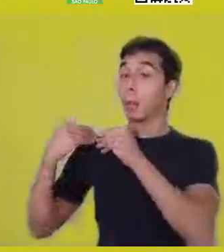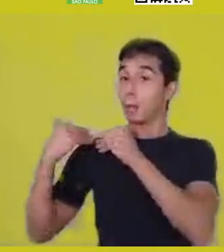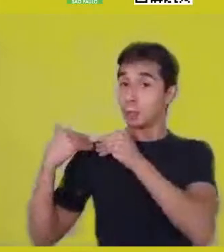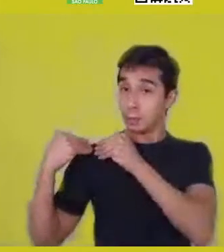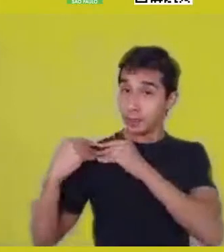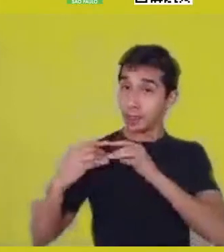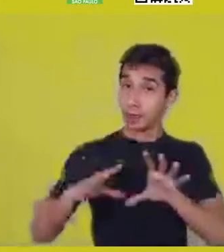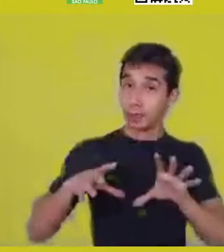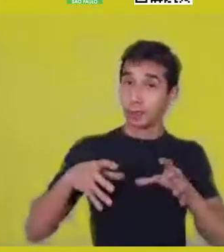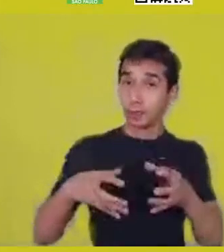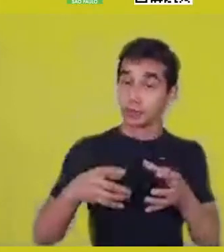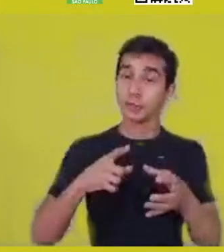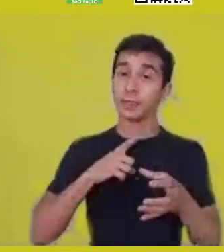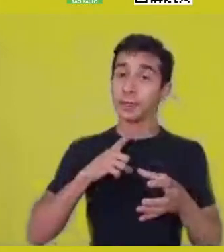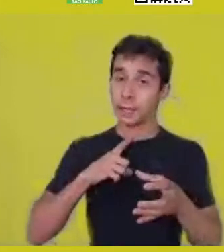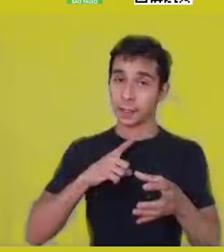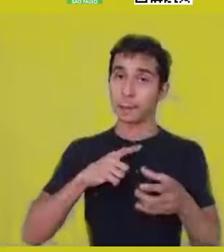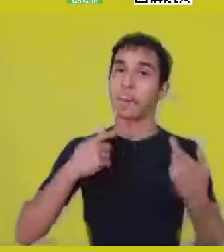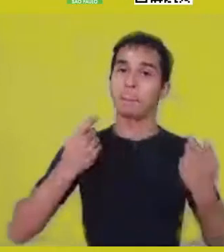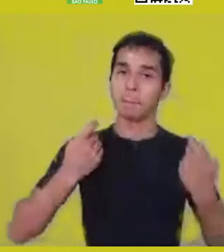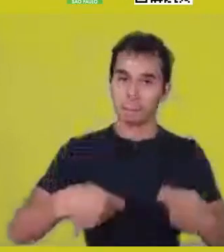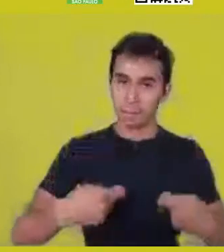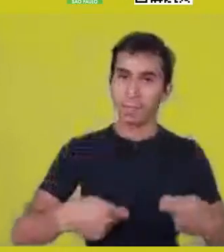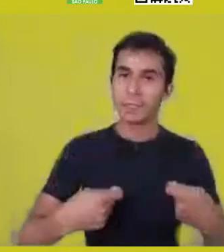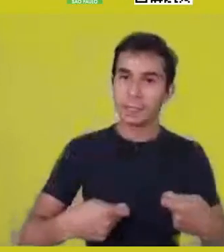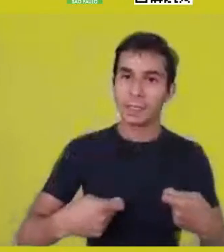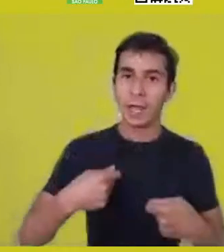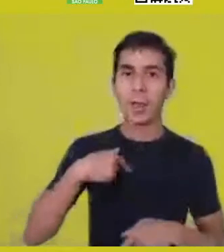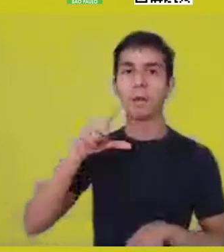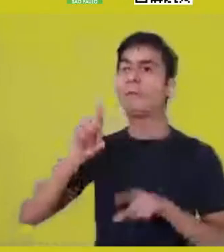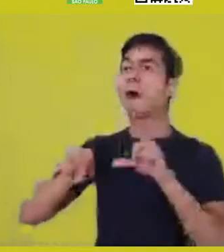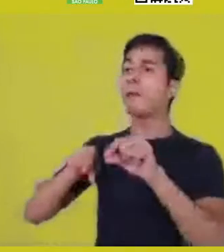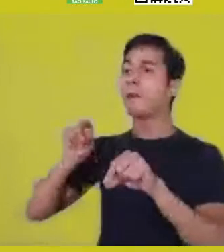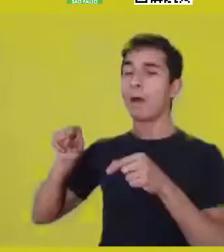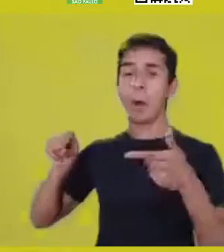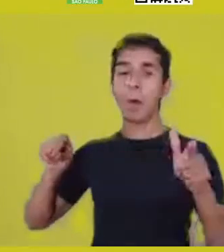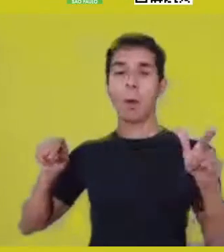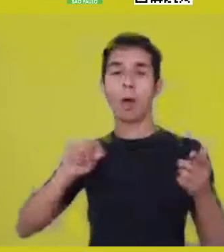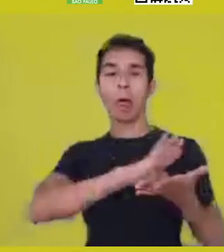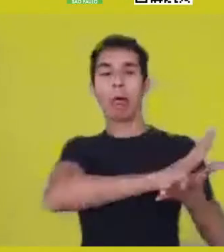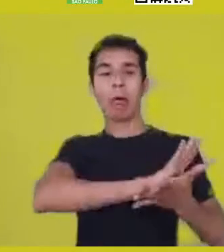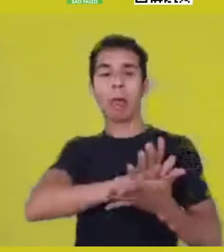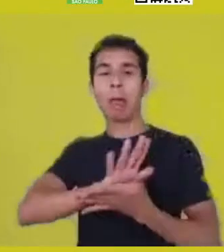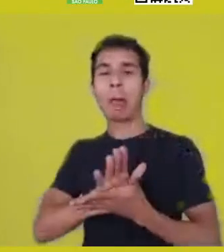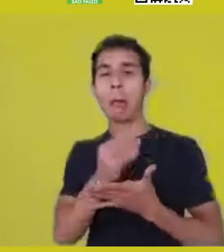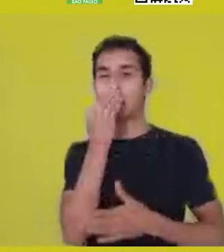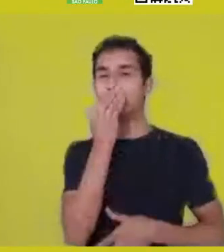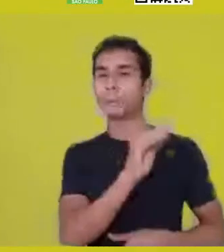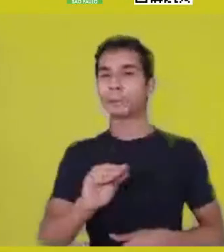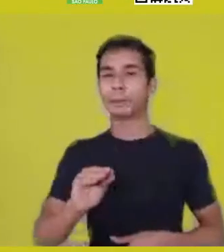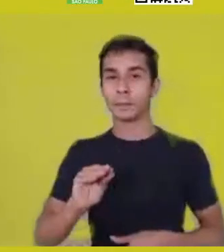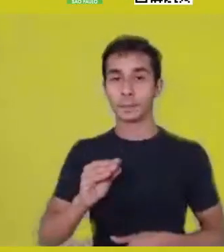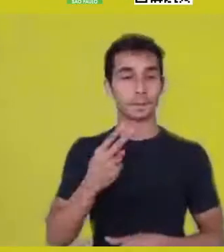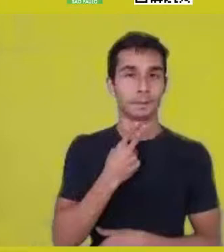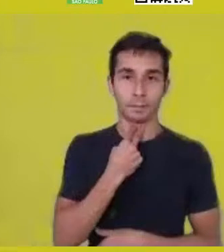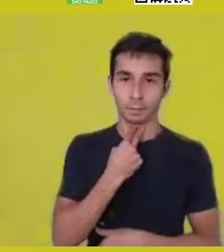an autonomy that cannot violate the other’s condition, an autonomy that cannot be singularized,